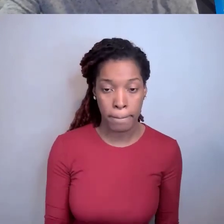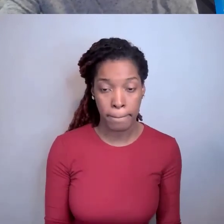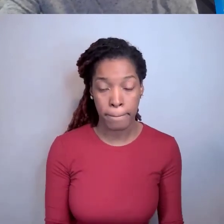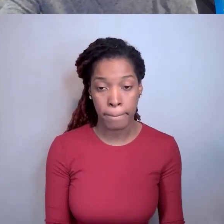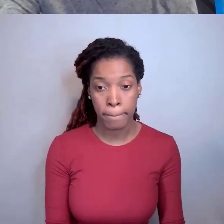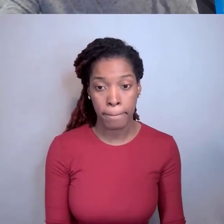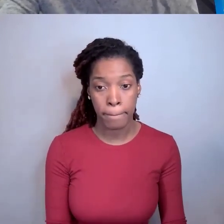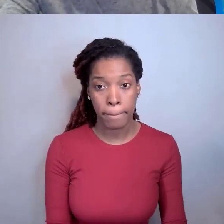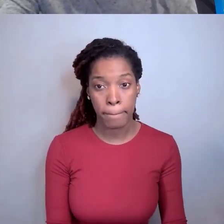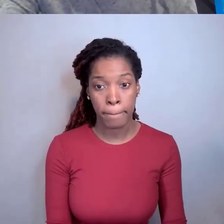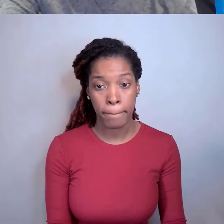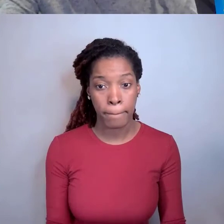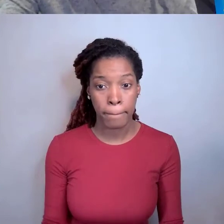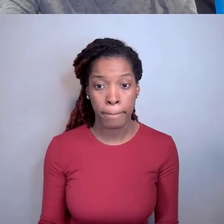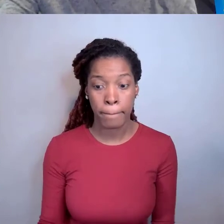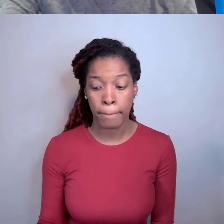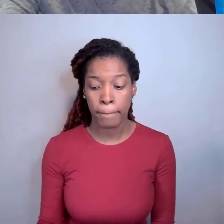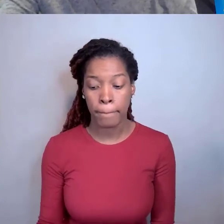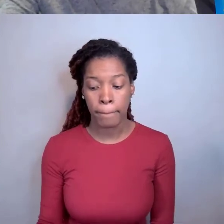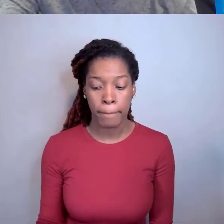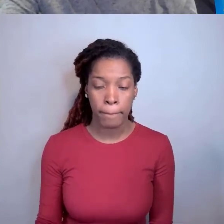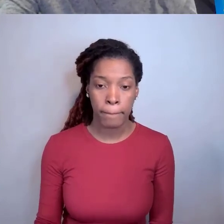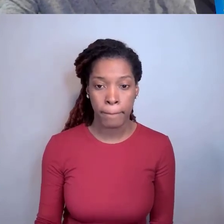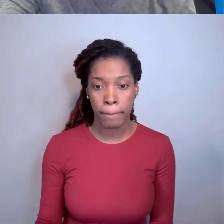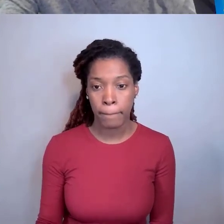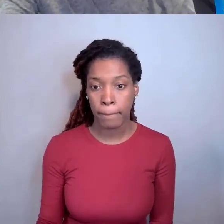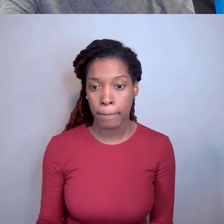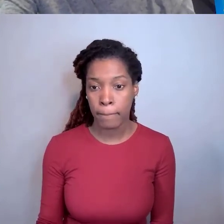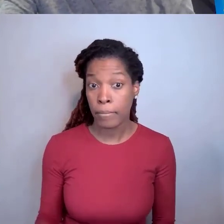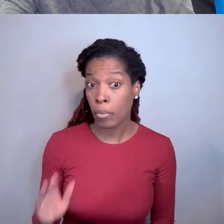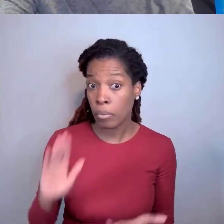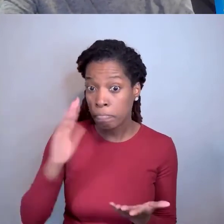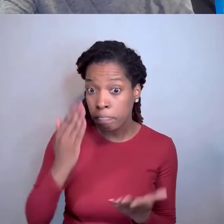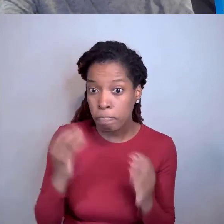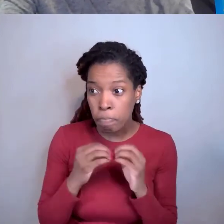Kristin Ta: Great. Now looks like we had a few more questions pop up so we'll get back to those.